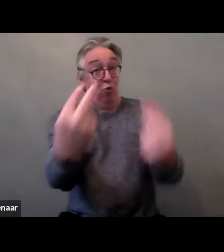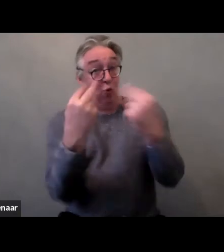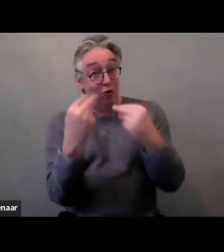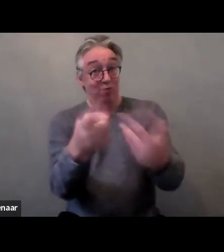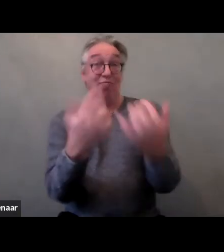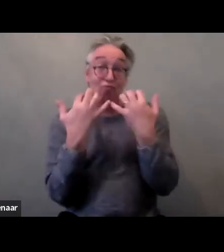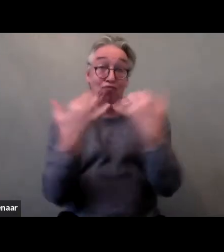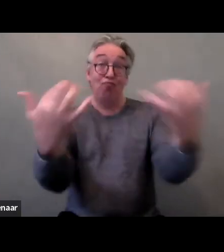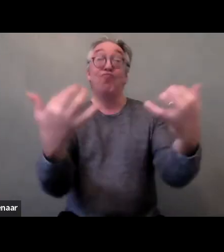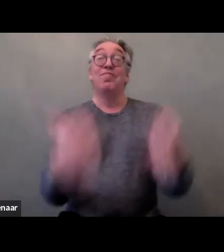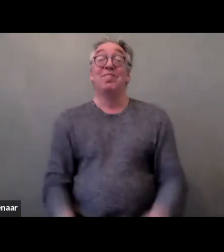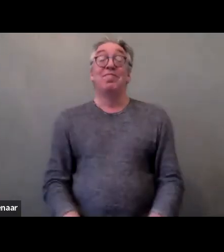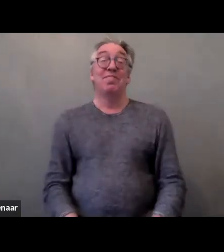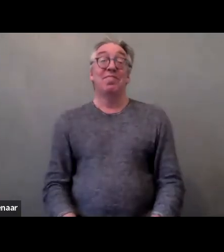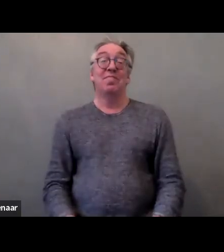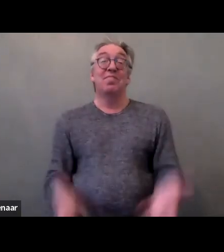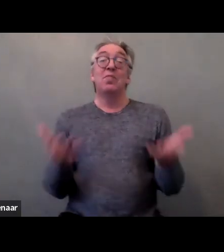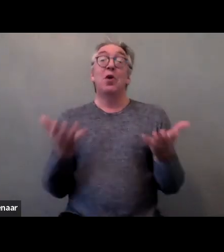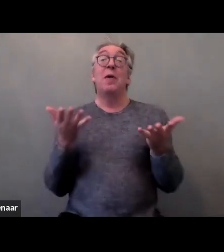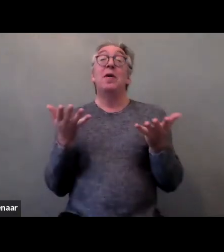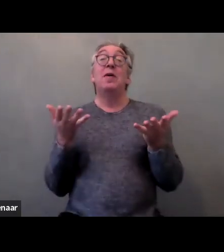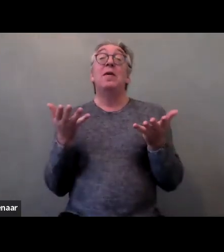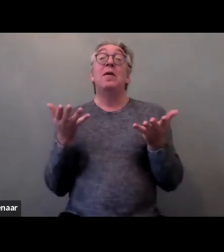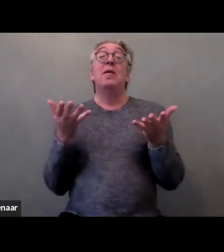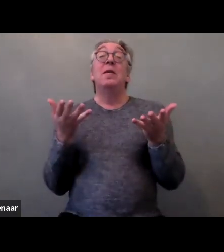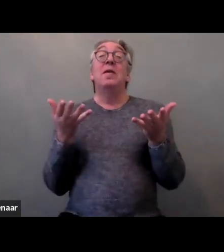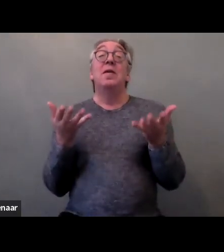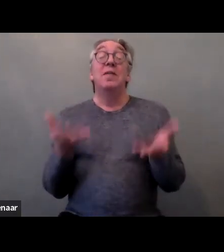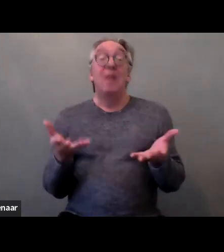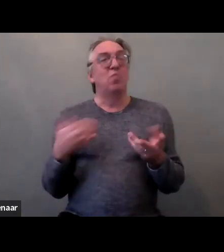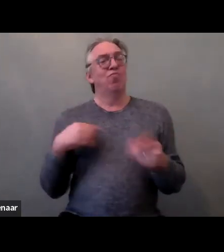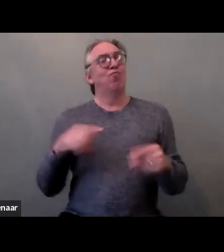Now it's time to go to our second panel.